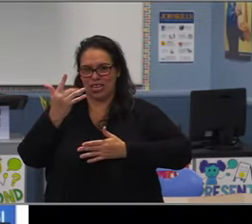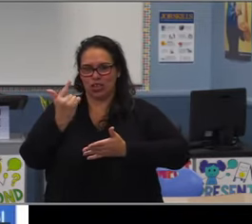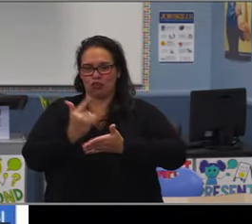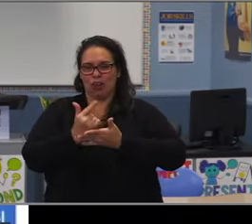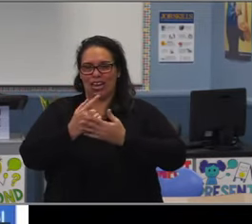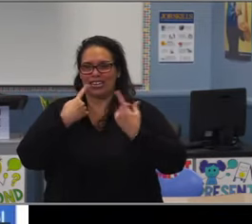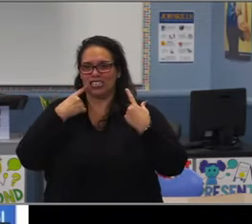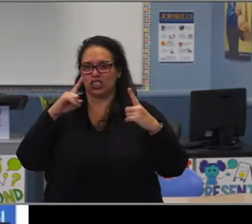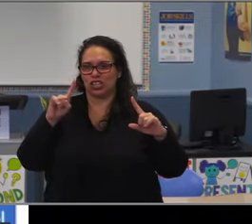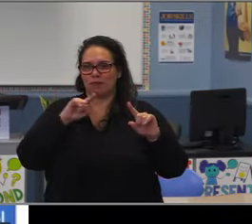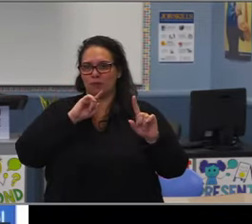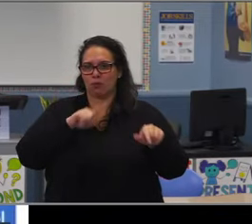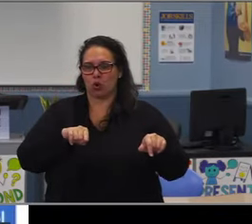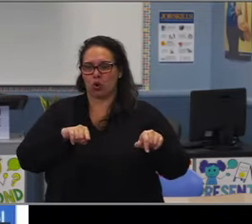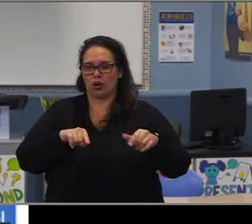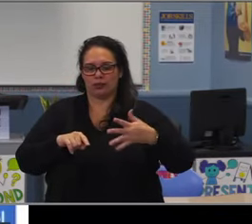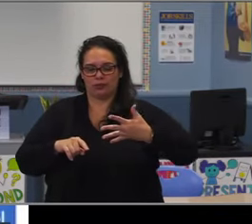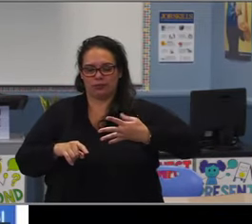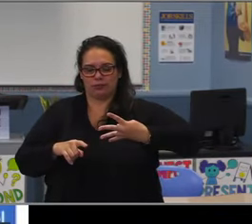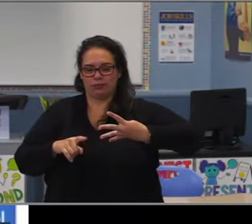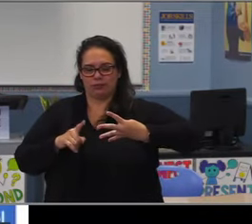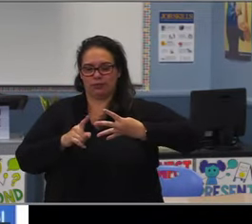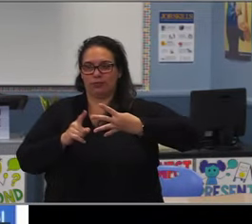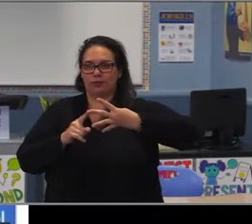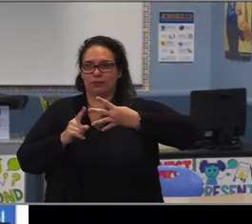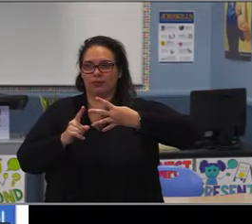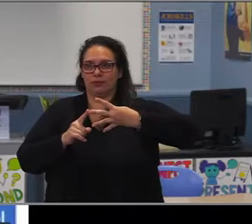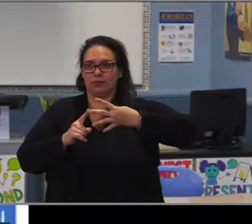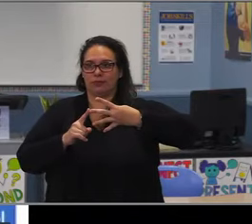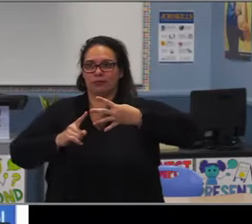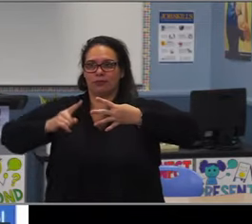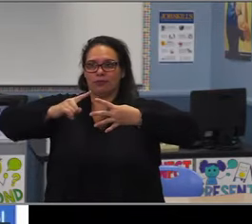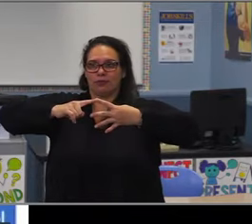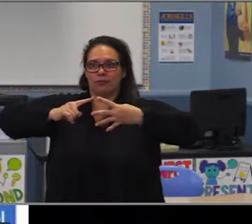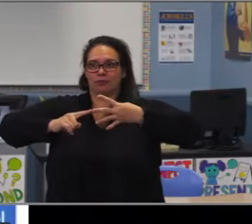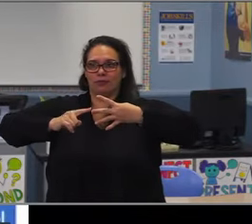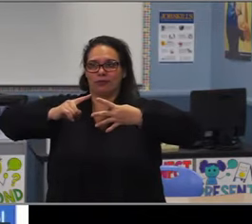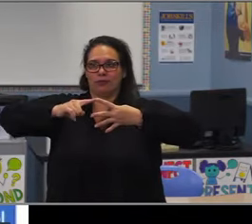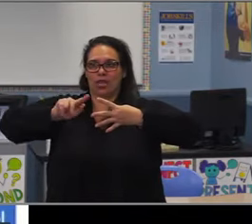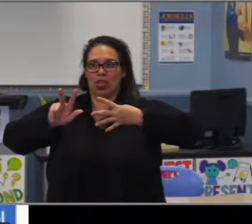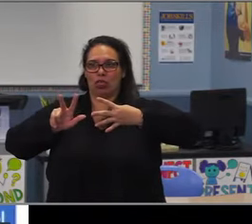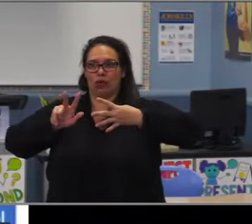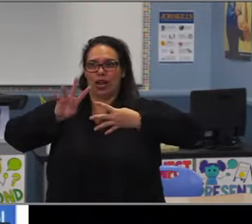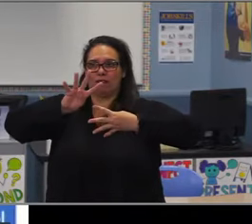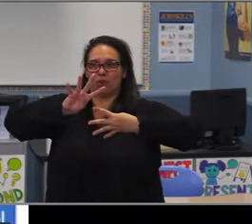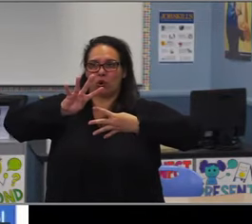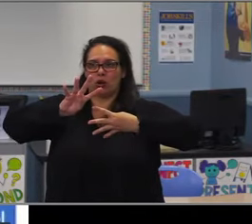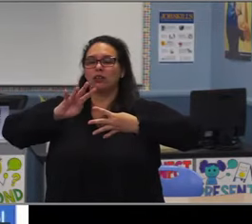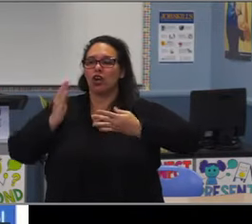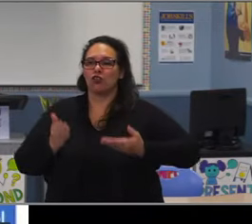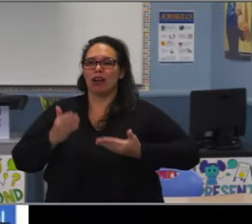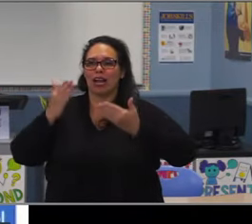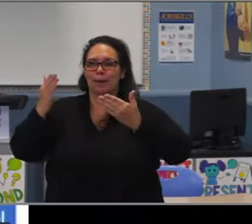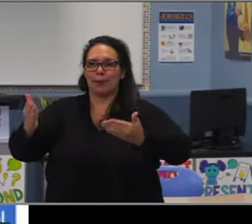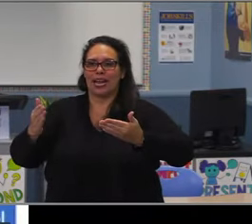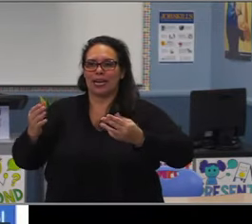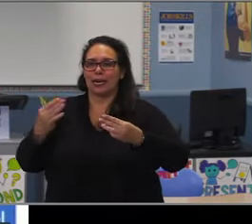I don't mind starting off. Looking at our at-risk students. Part of it is just the shift